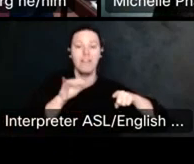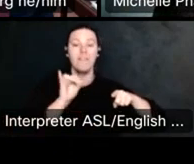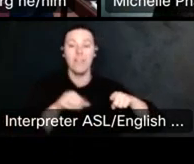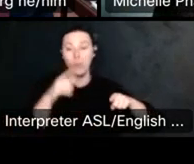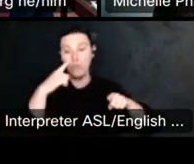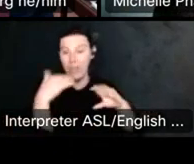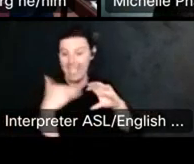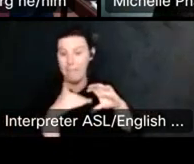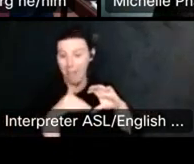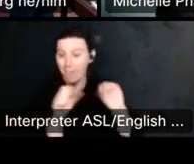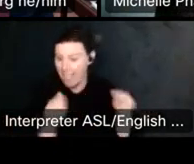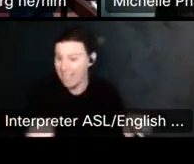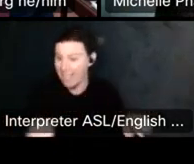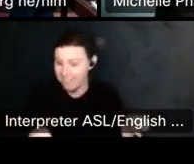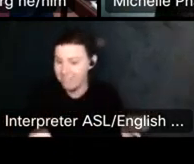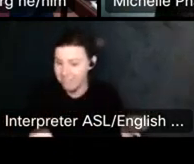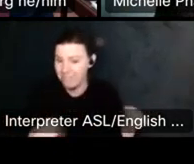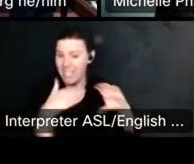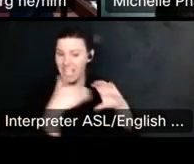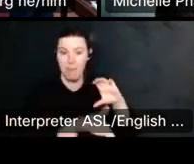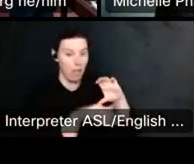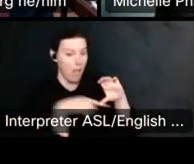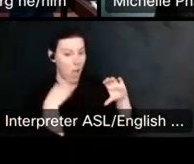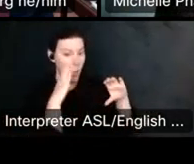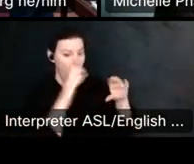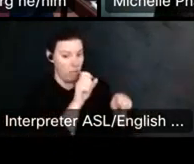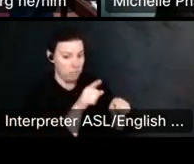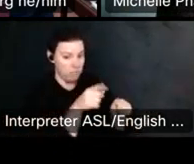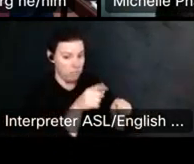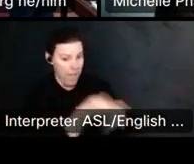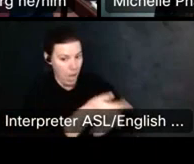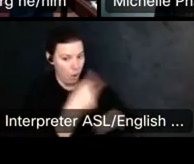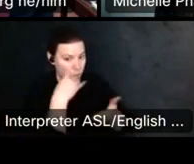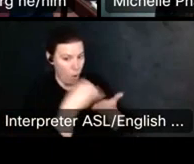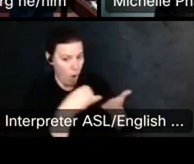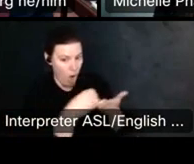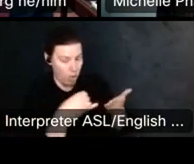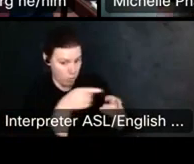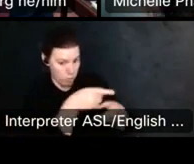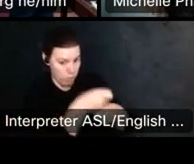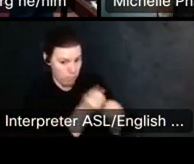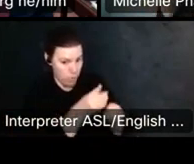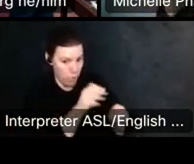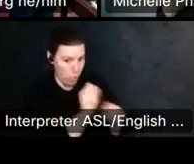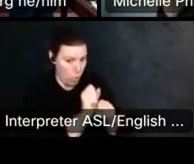But in any other writing, you want to see both.